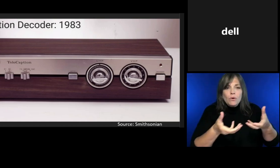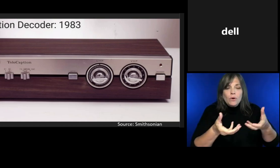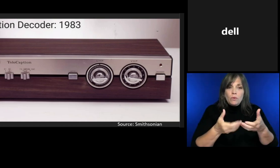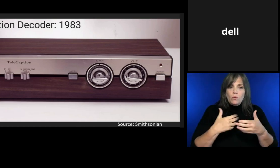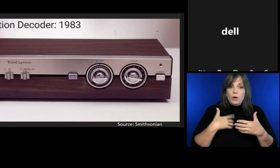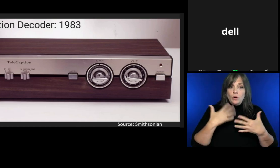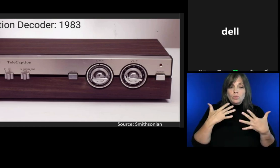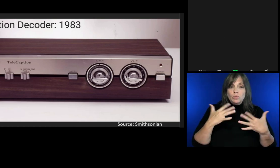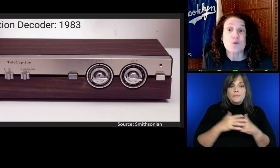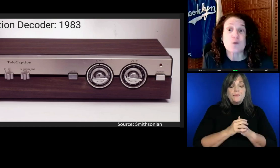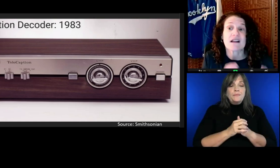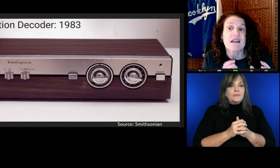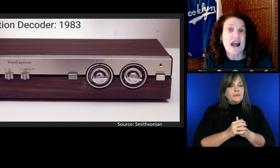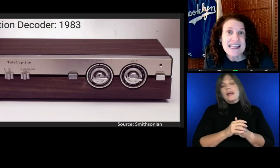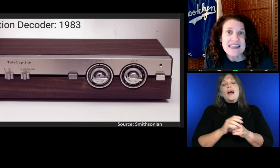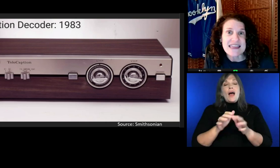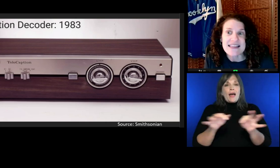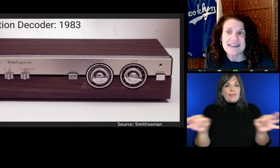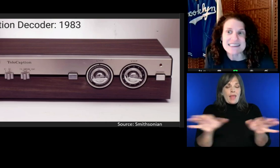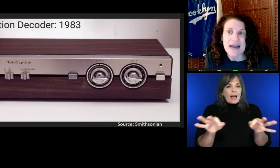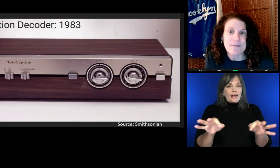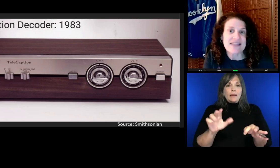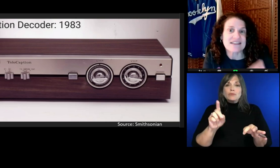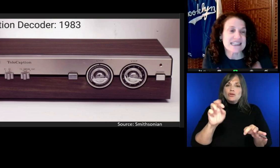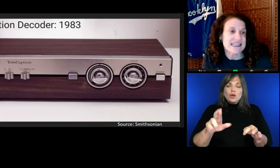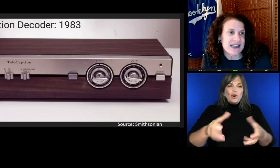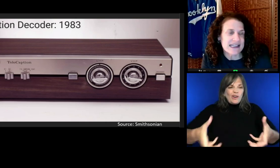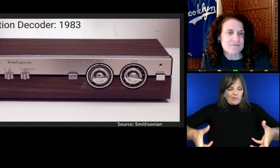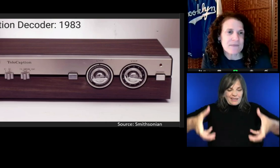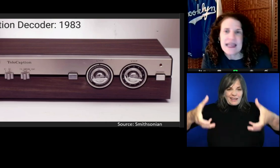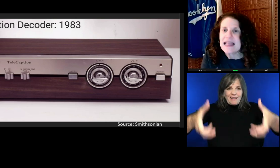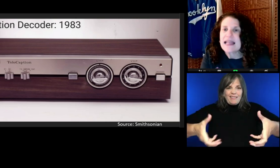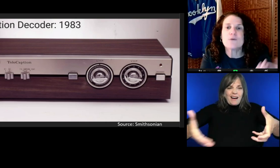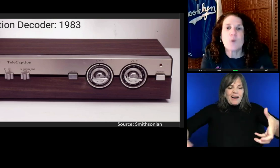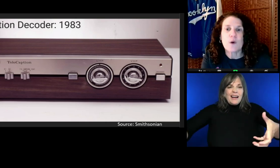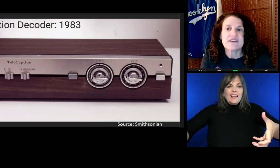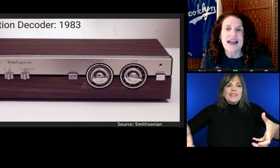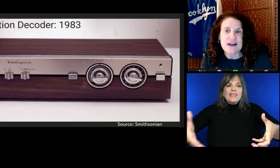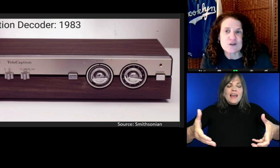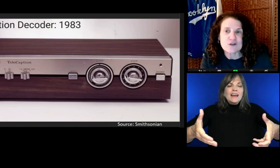The caption decoder was a clunky thing. It had all these dials.